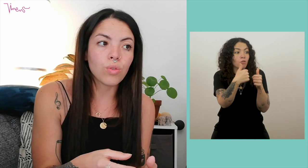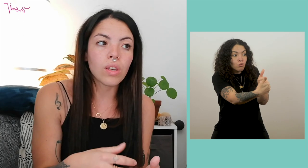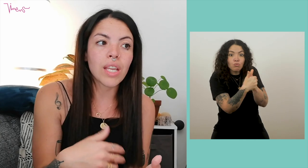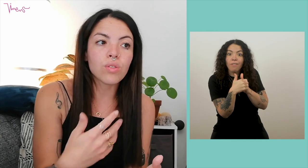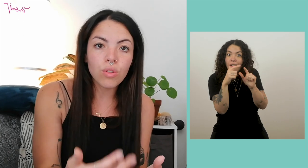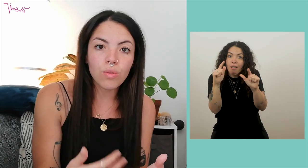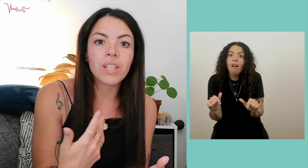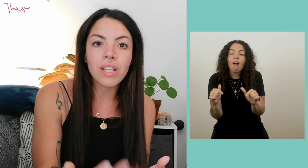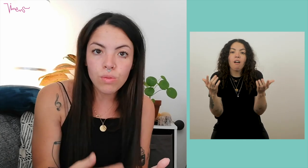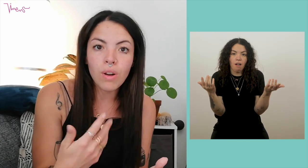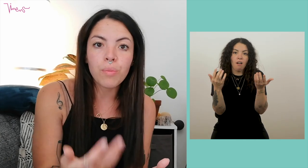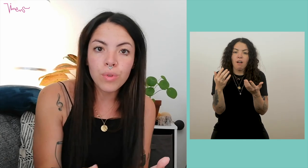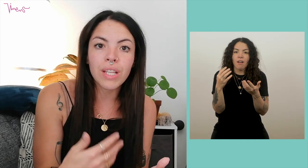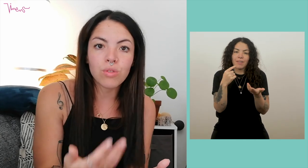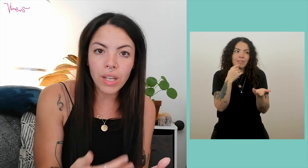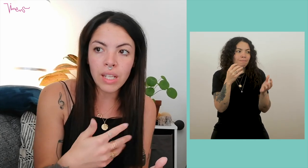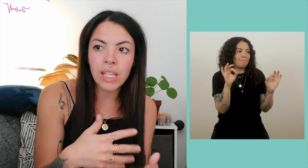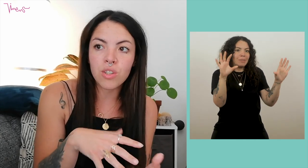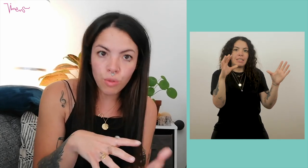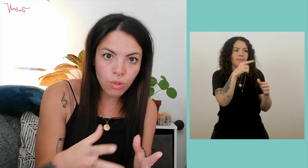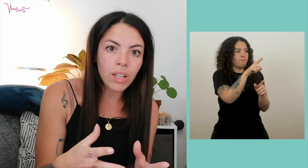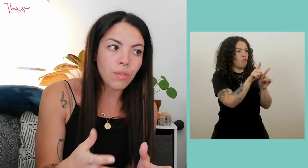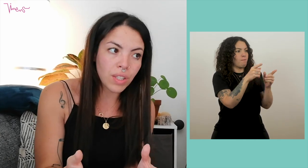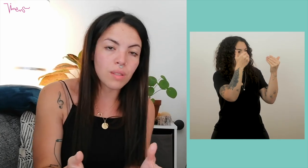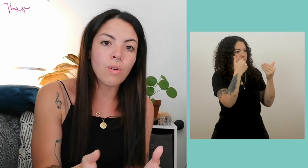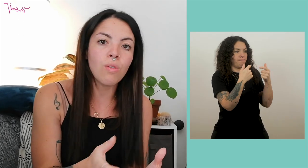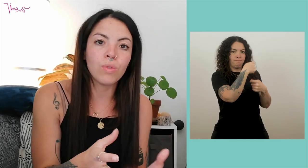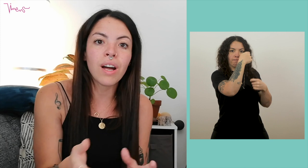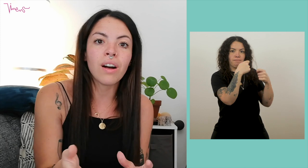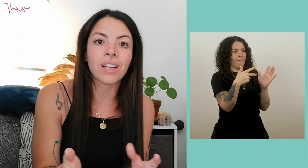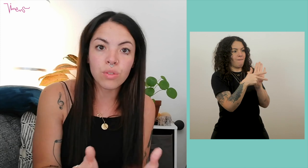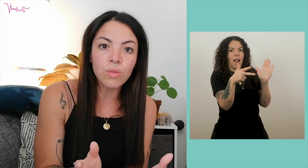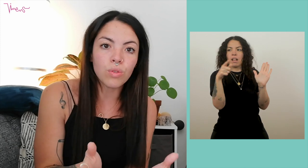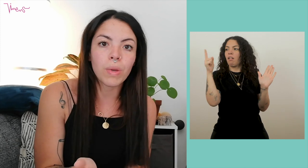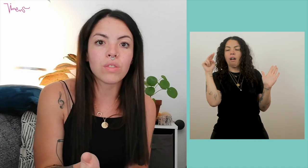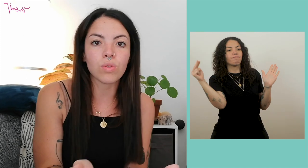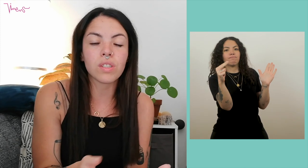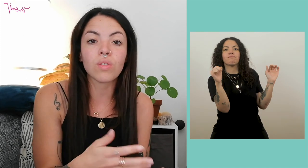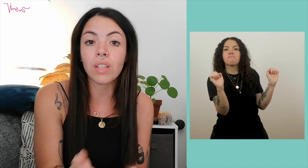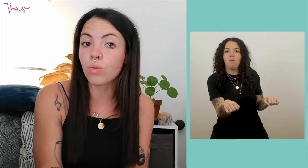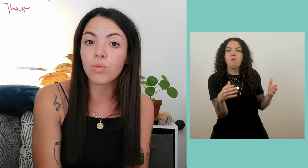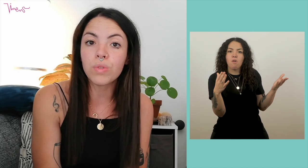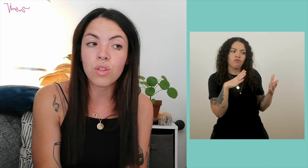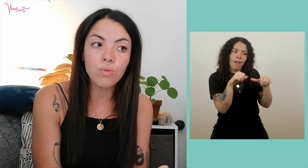So, there is a kind of natural validation and people see that we do indeed have a network of deaf people who sign and therefore, suddenly, it works.